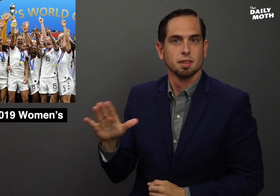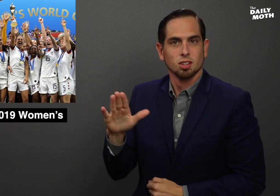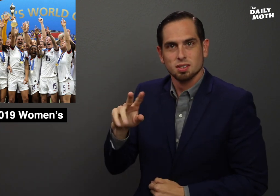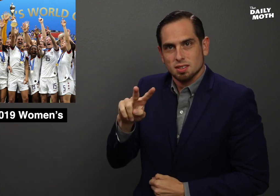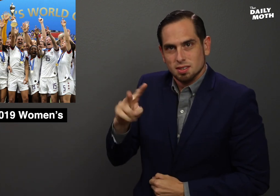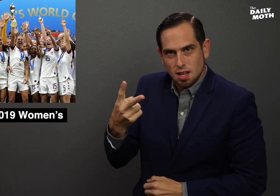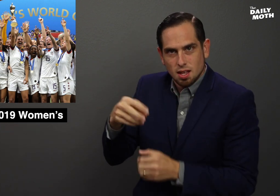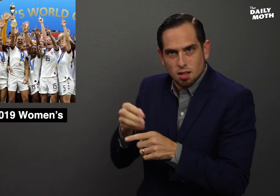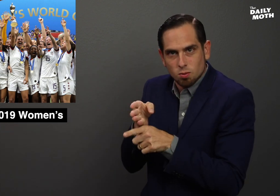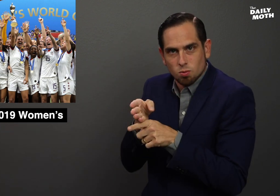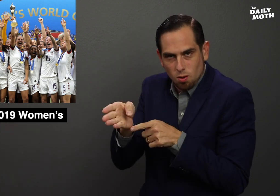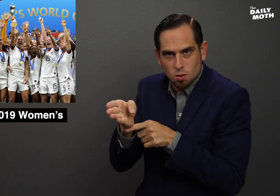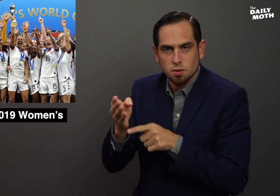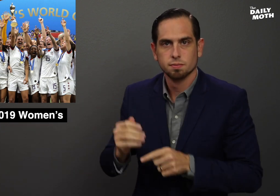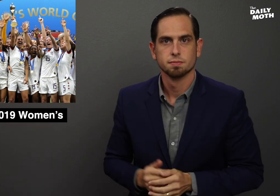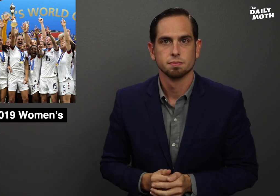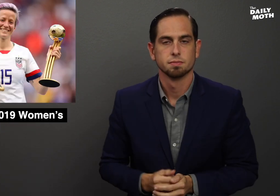and their second in a row.